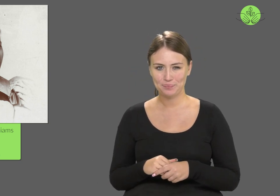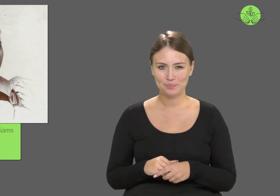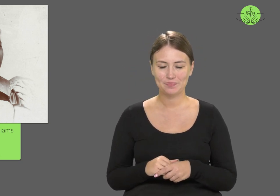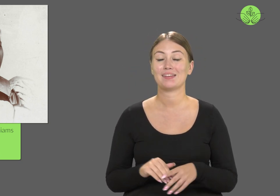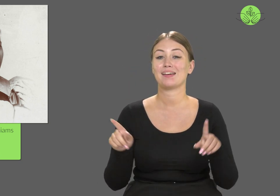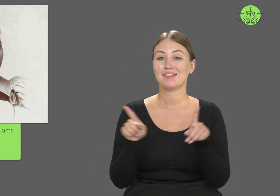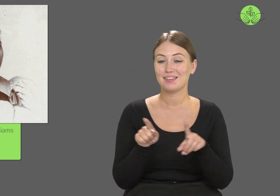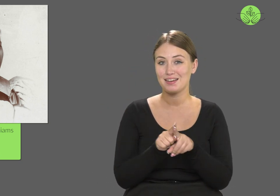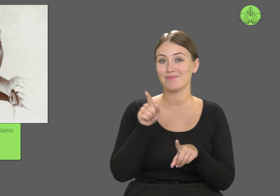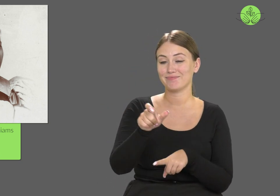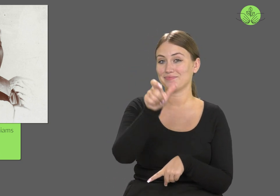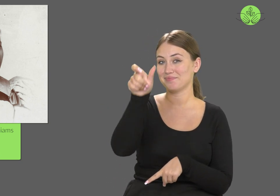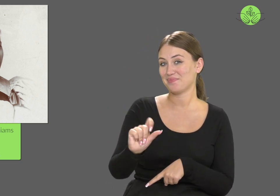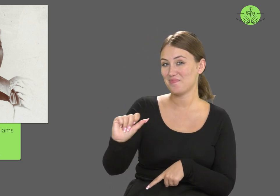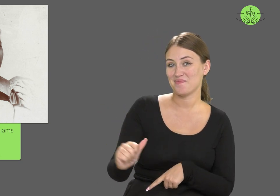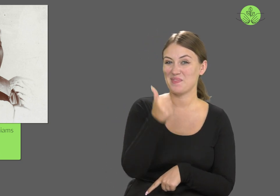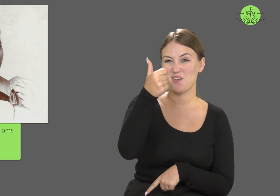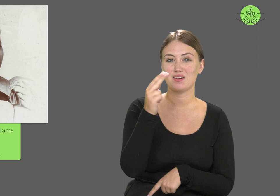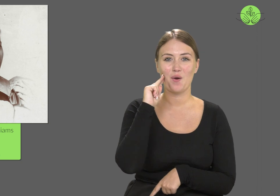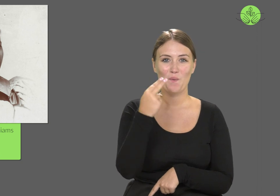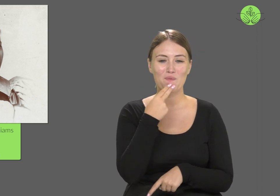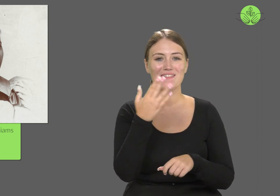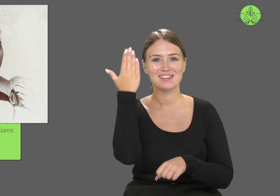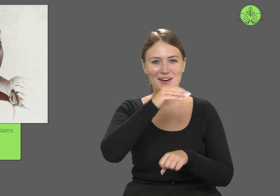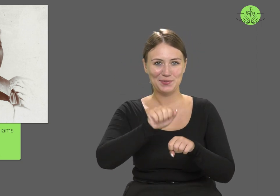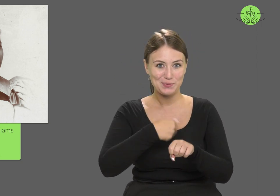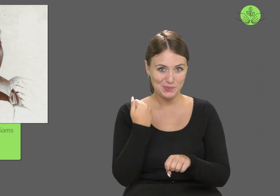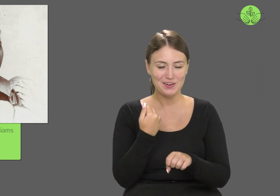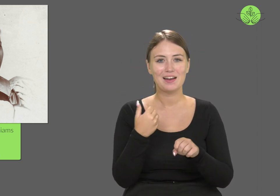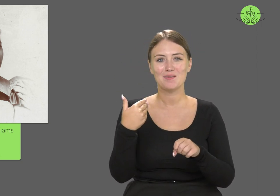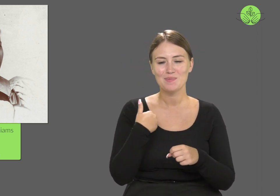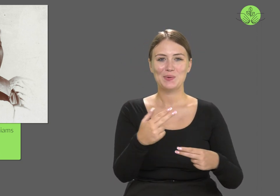She was also the first African American deaf person